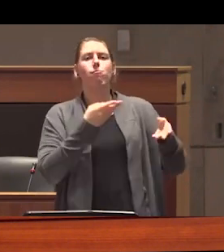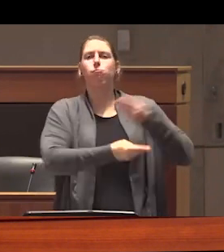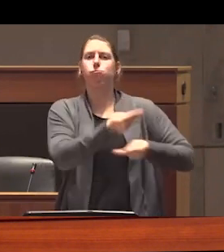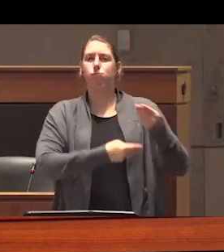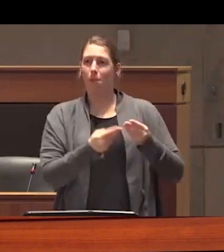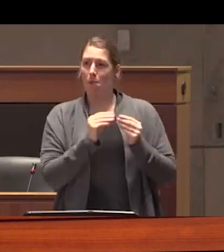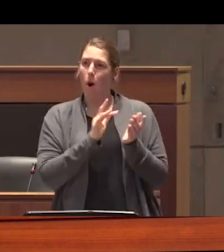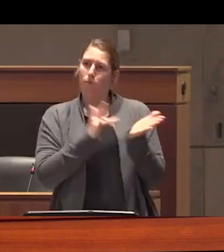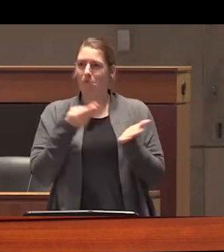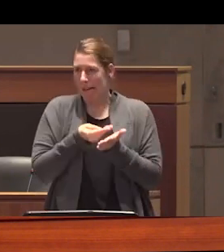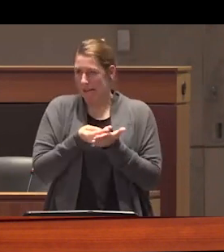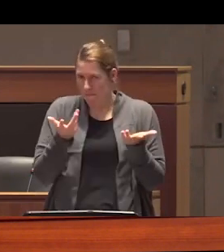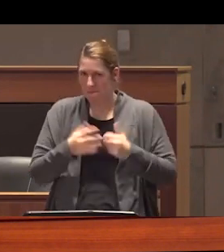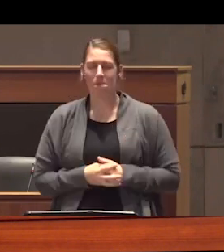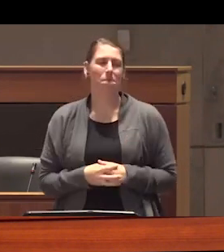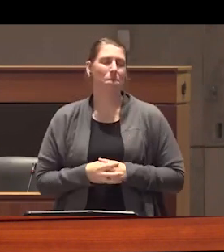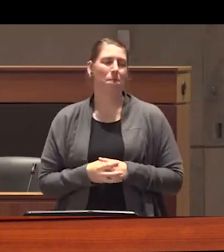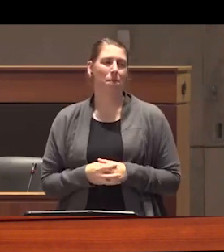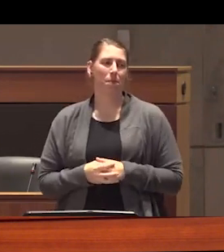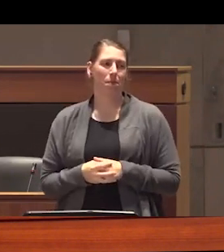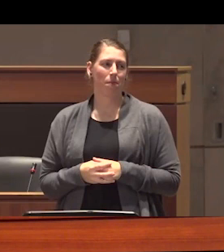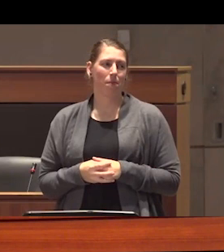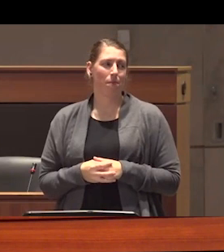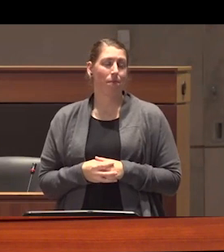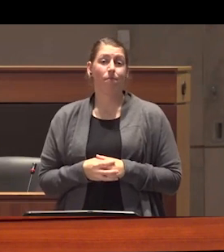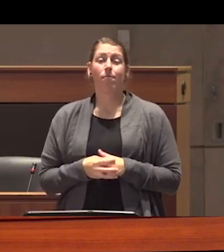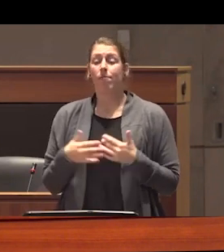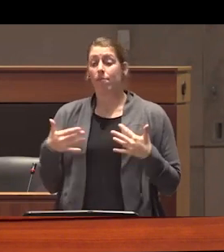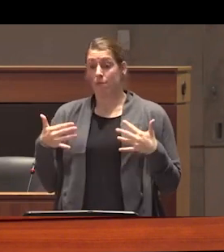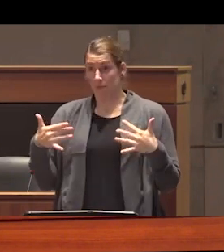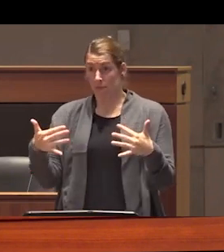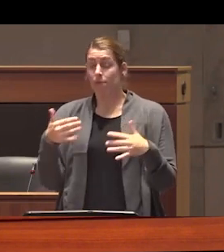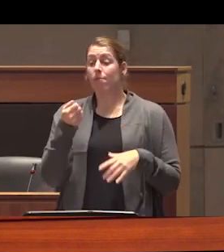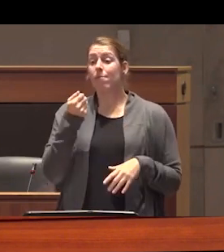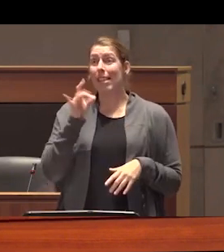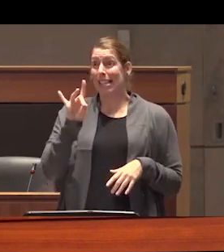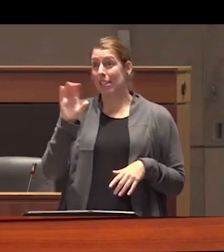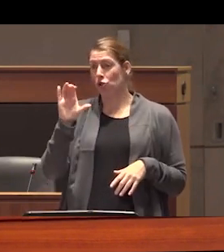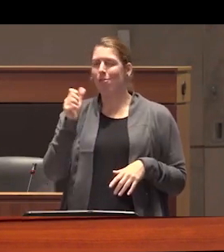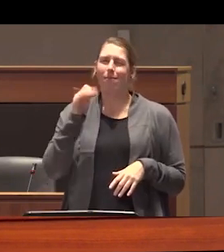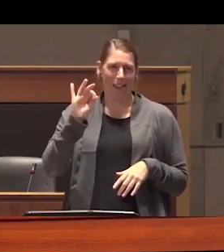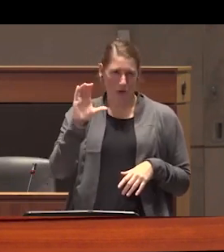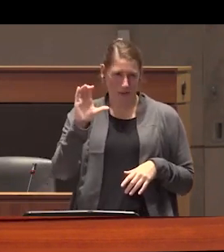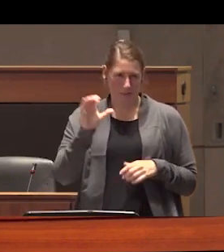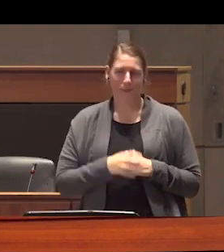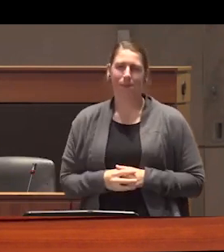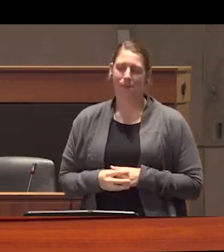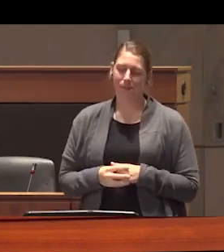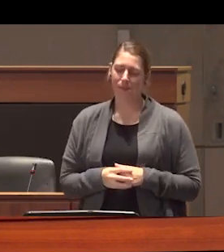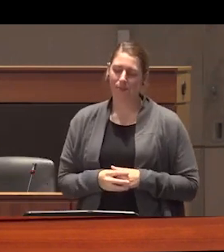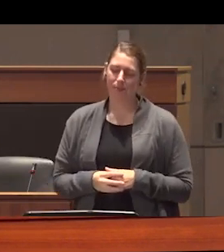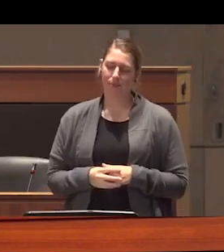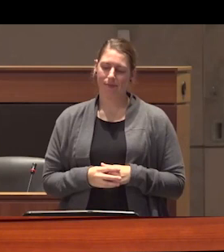and of colonization going to fast forward a bit to the 18th and 19th centuries where simultaneously a